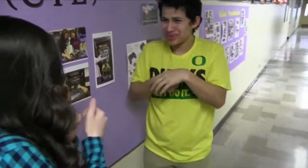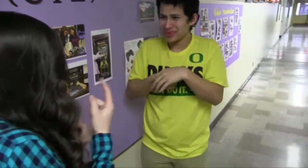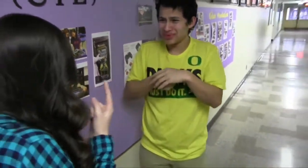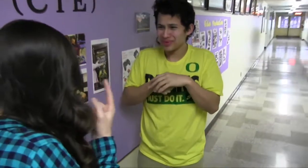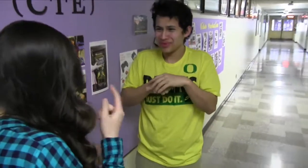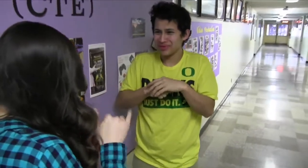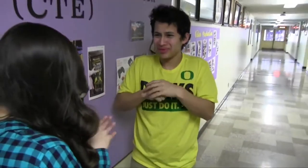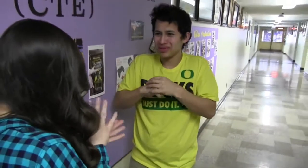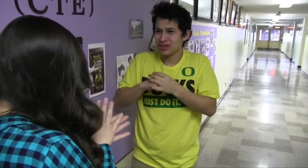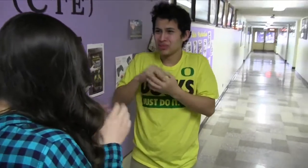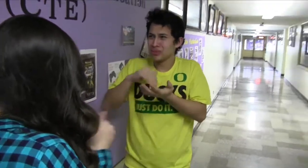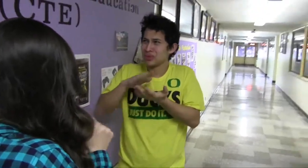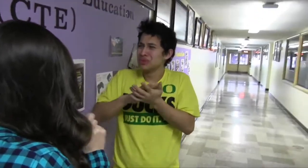I think I can remember...